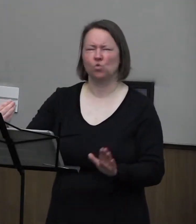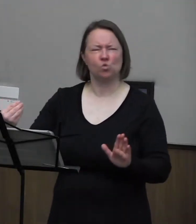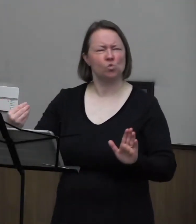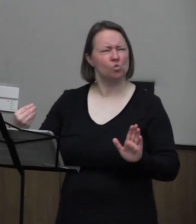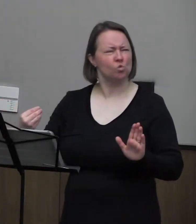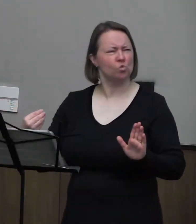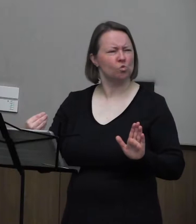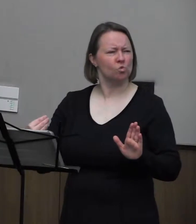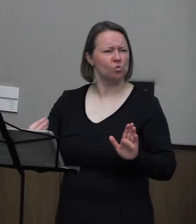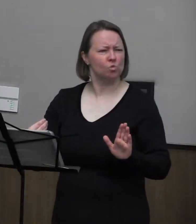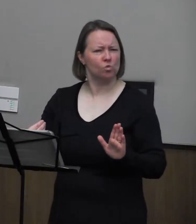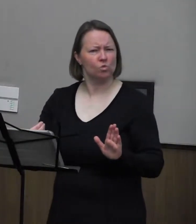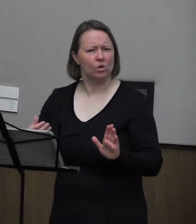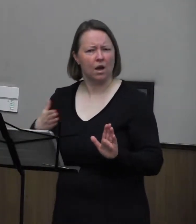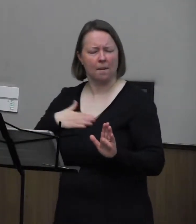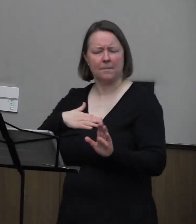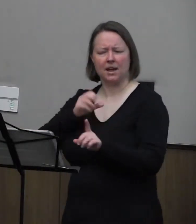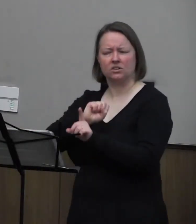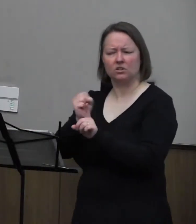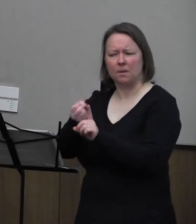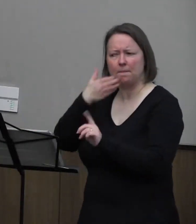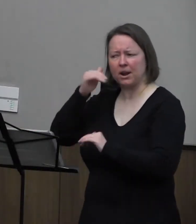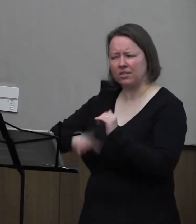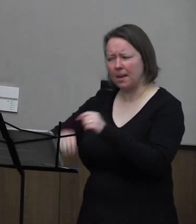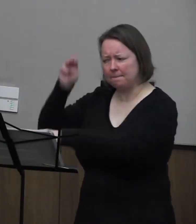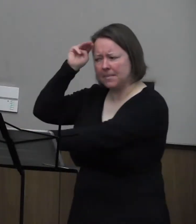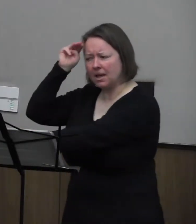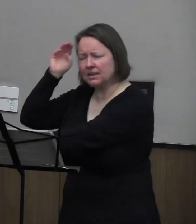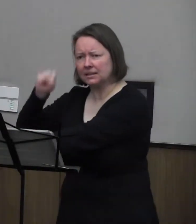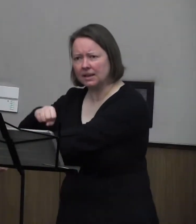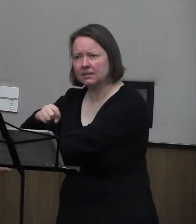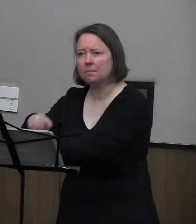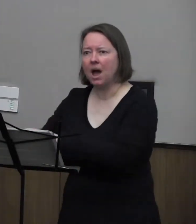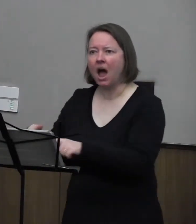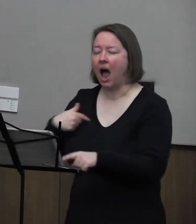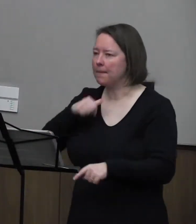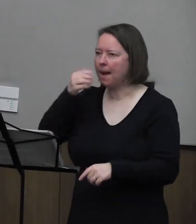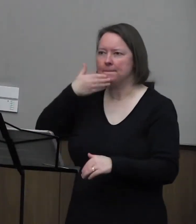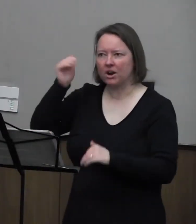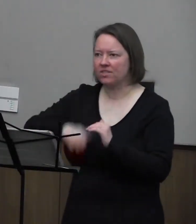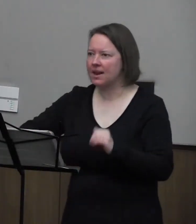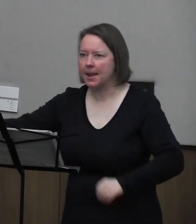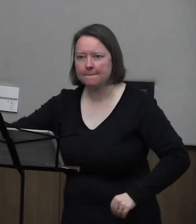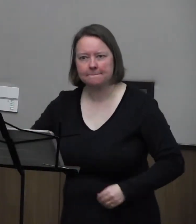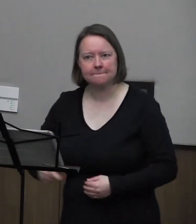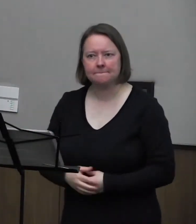My circumstances are better than Melky's, but I am not better than he is.